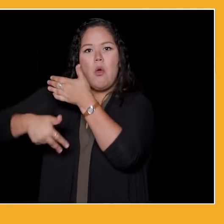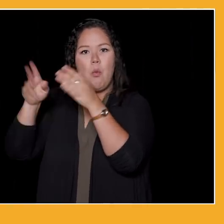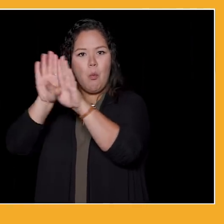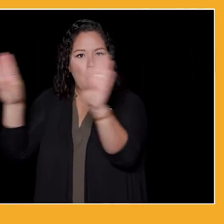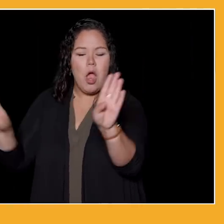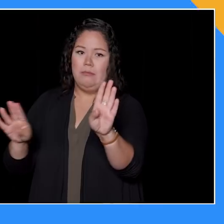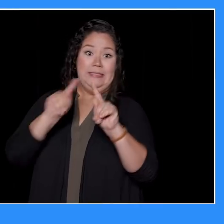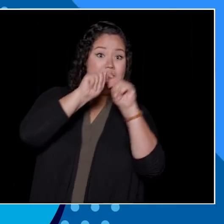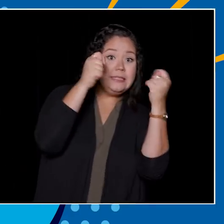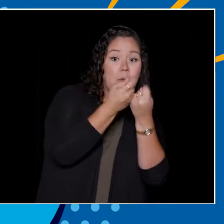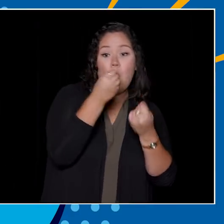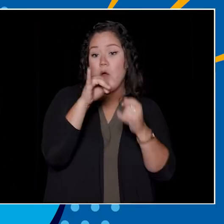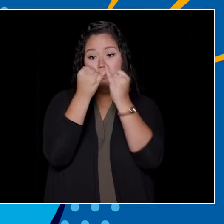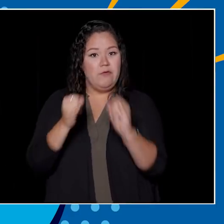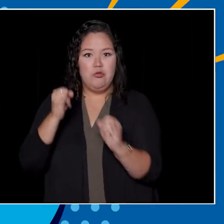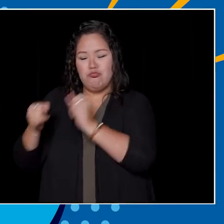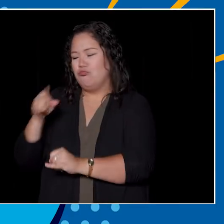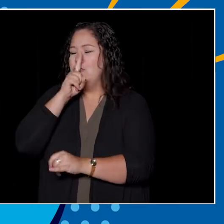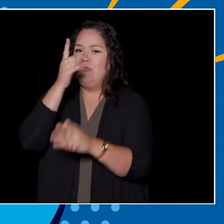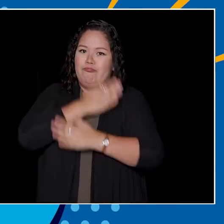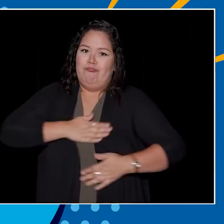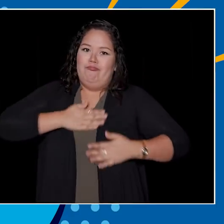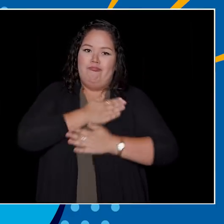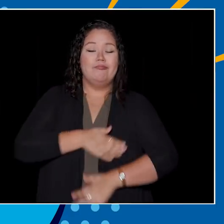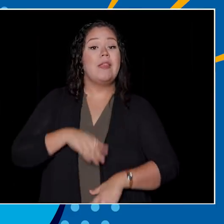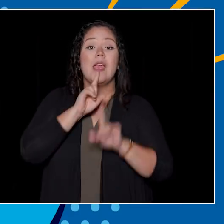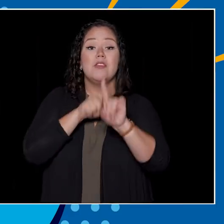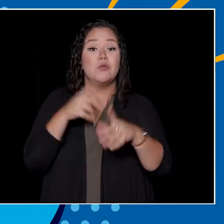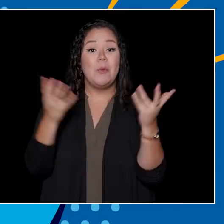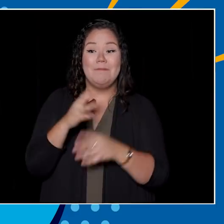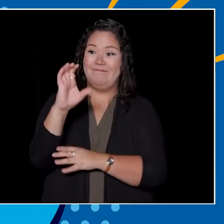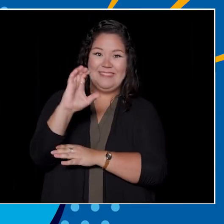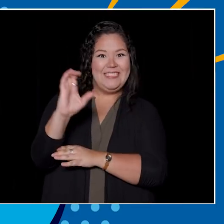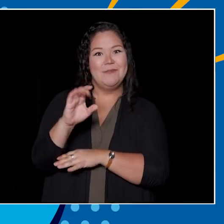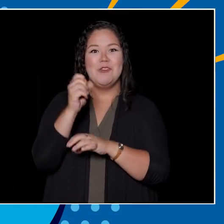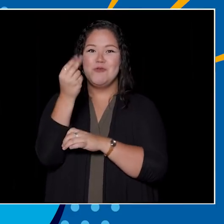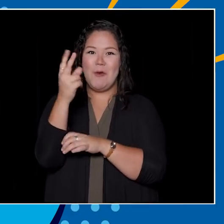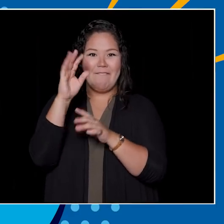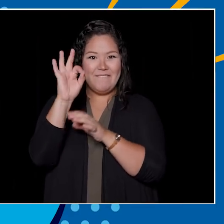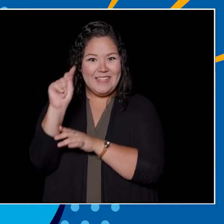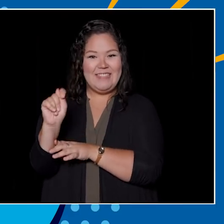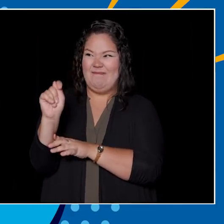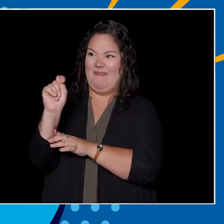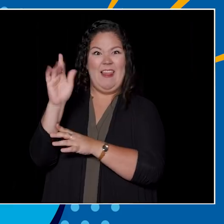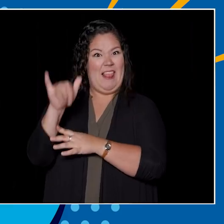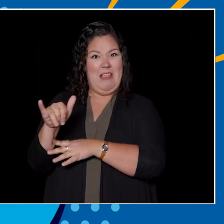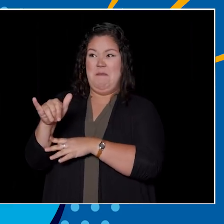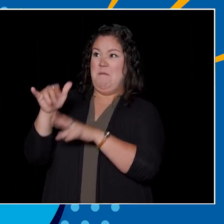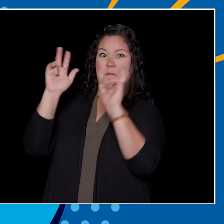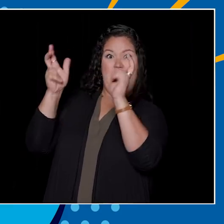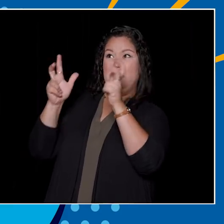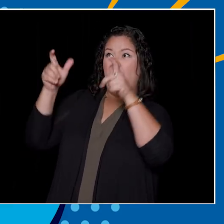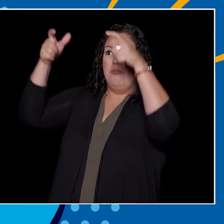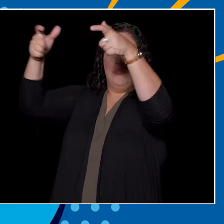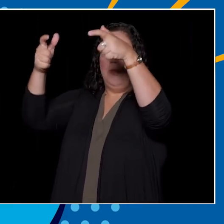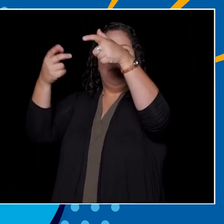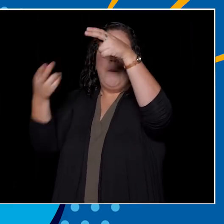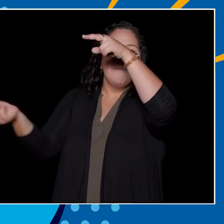That is two feet higher than a basketball hoop. So forget about dunking, storming is on another level, literally . All right, onto the next question.